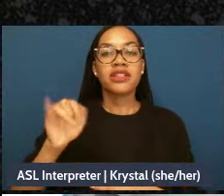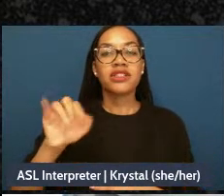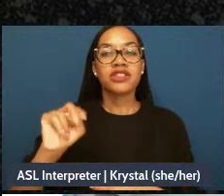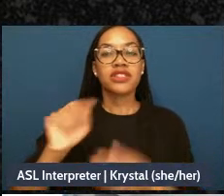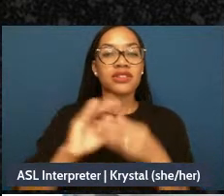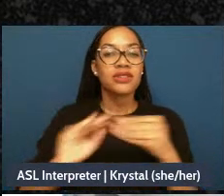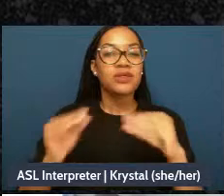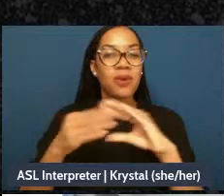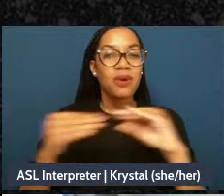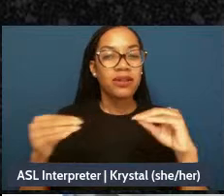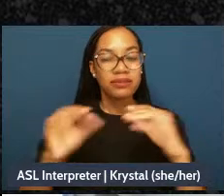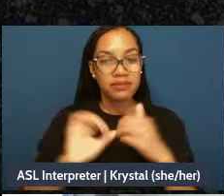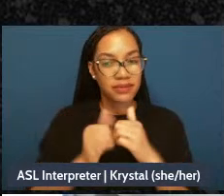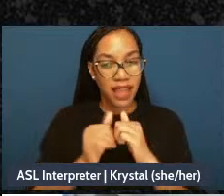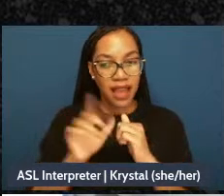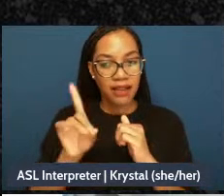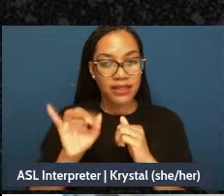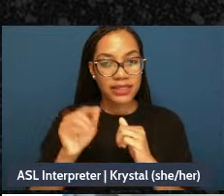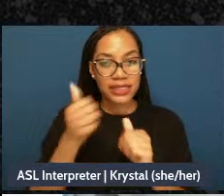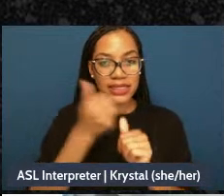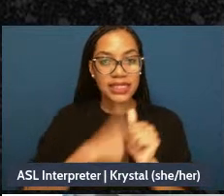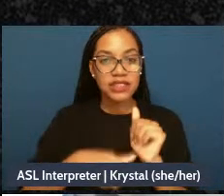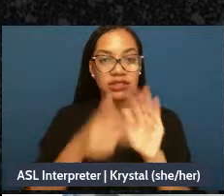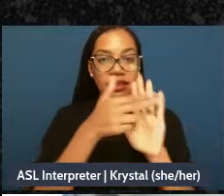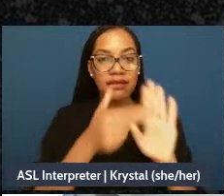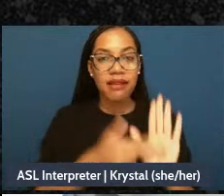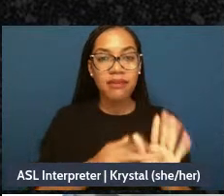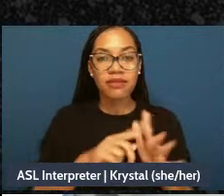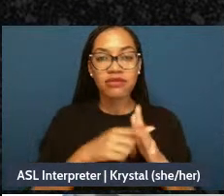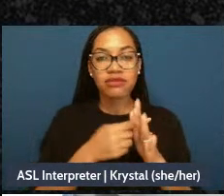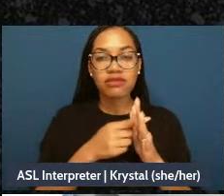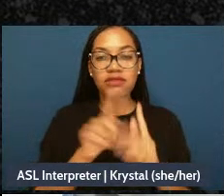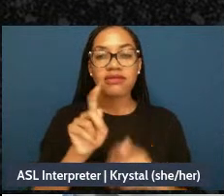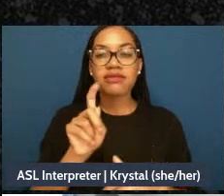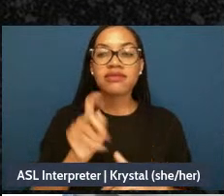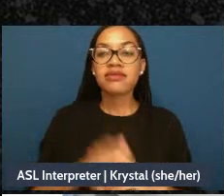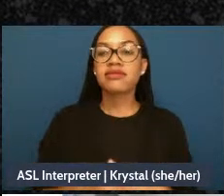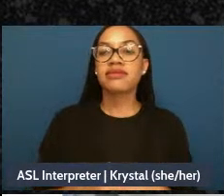how did each of these labels originate, what is their - what is their story. So, like,